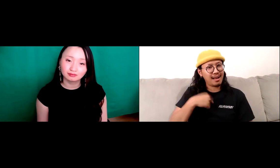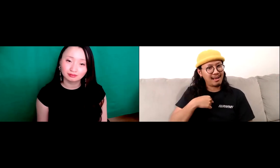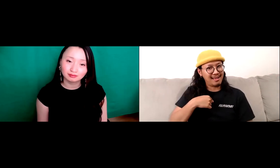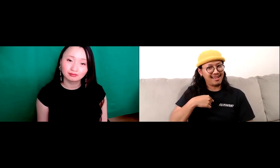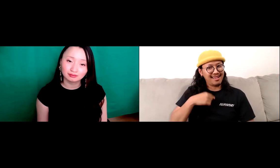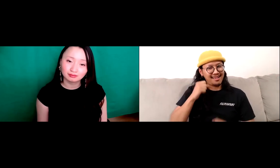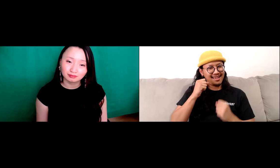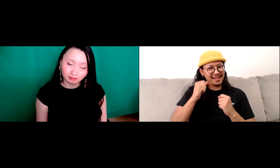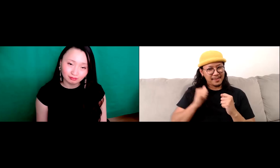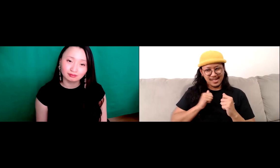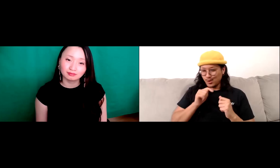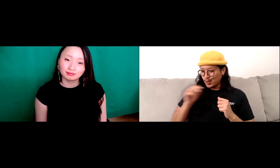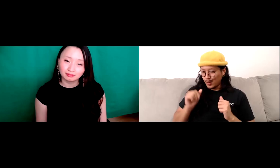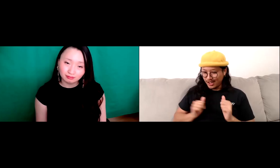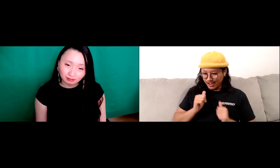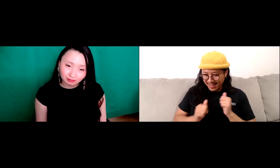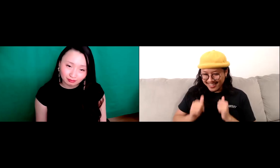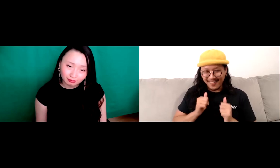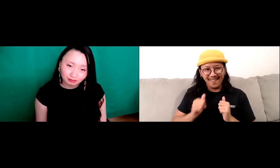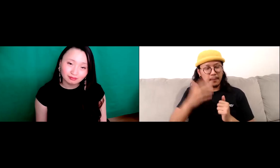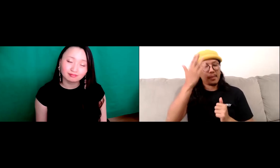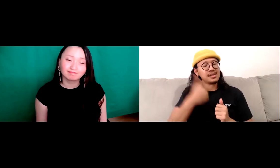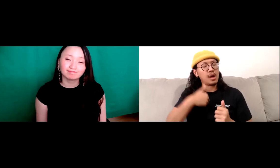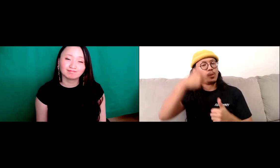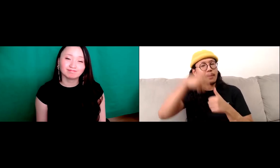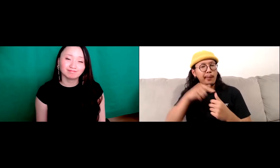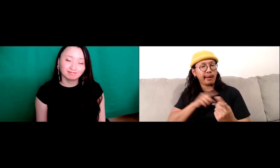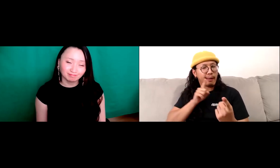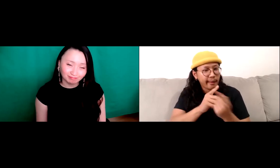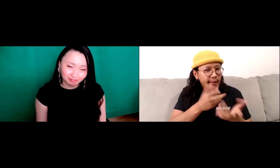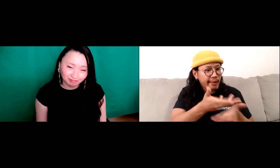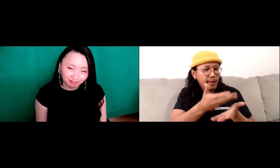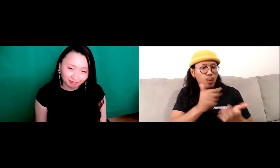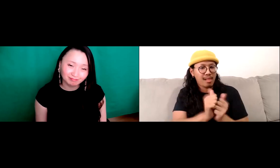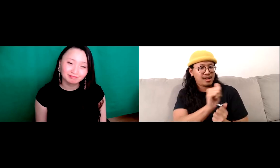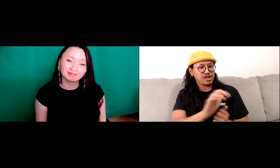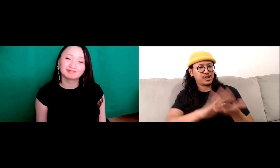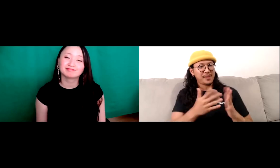and the energy that was going on. And I had to ask myself, or you know what